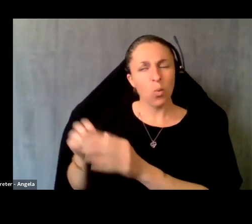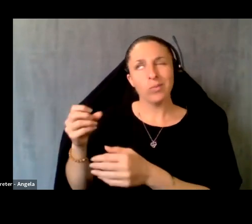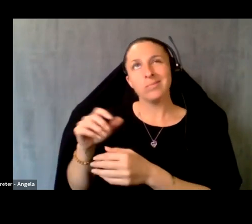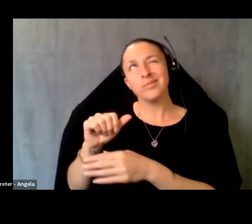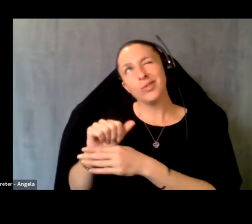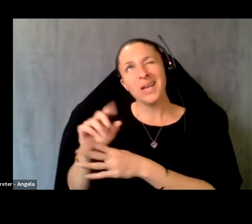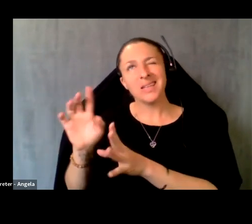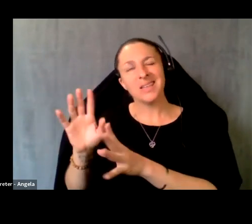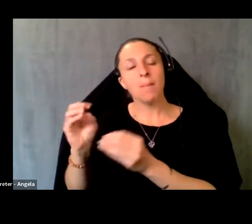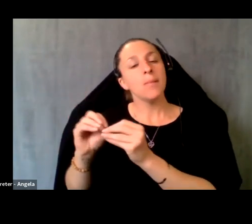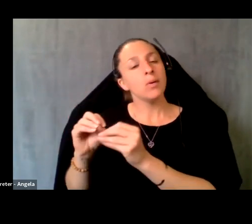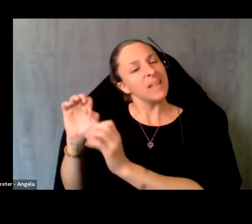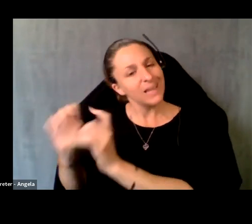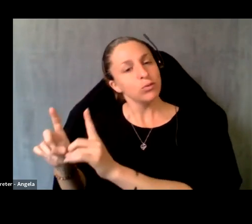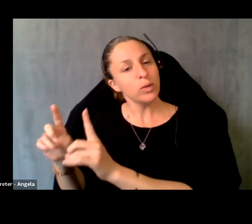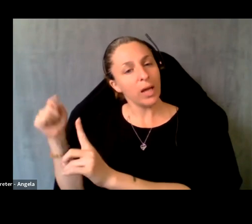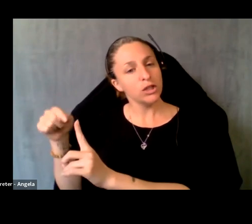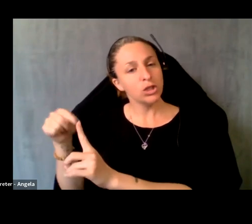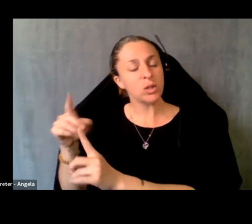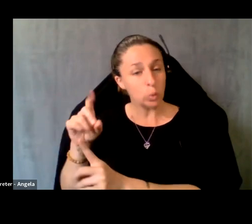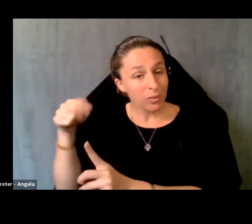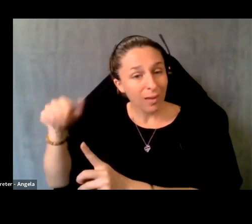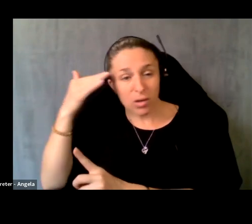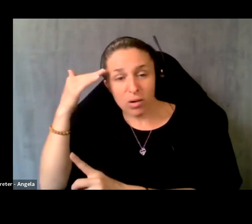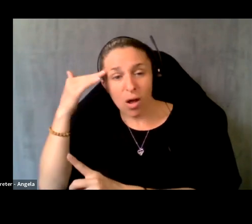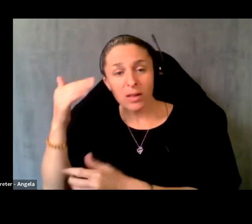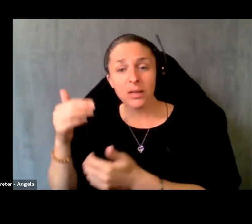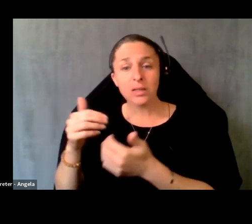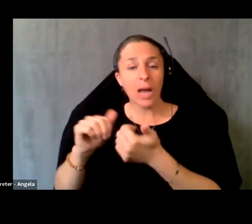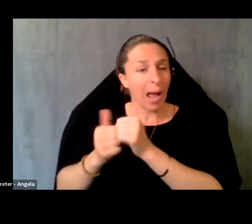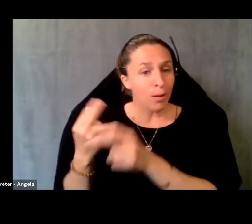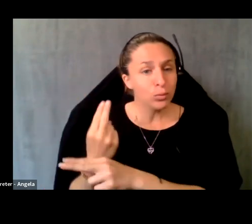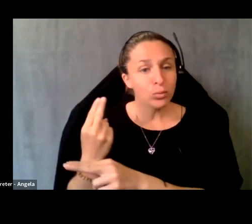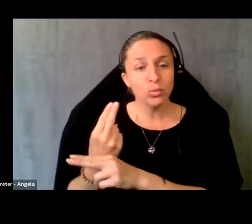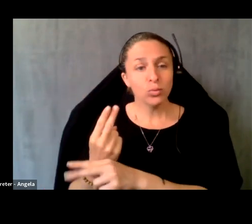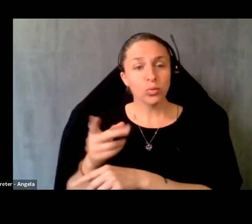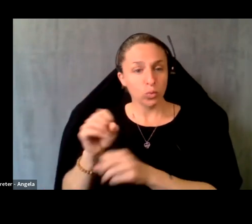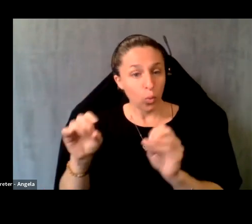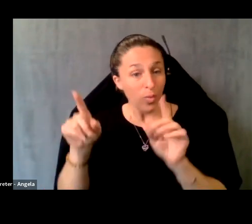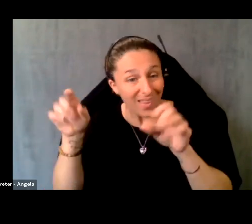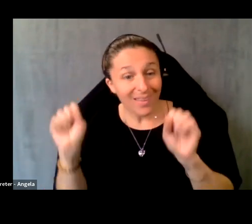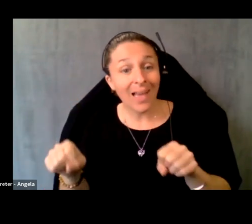more education or knowledge, and like how to use that in order to access health services. So it's